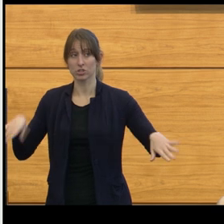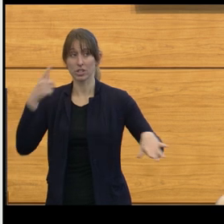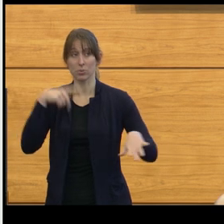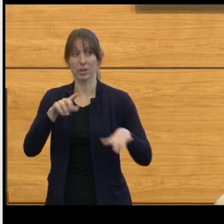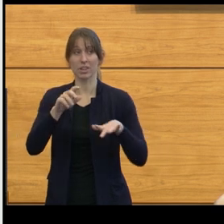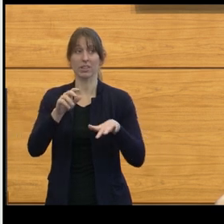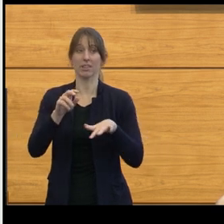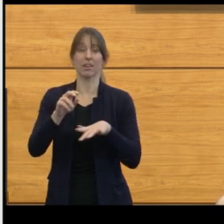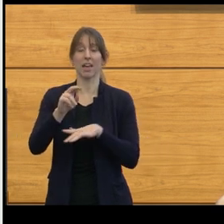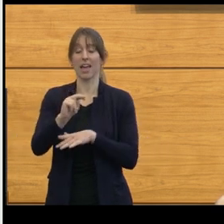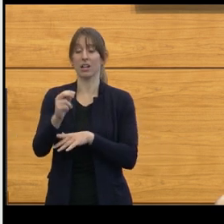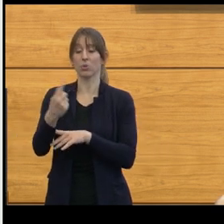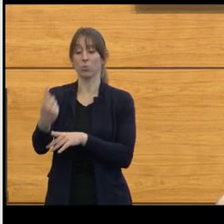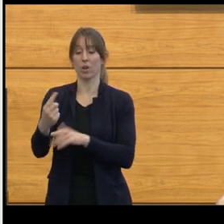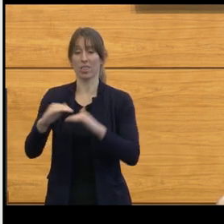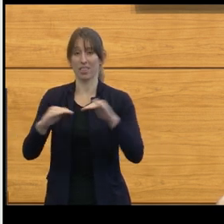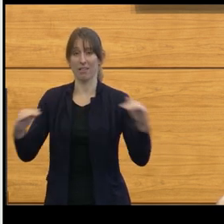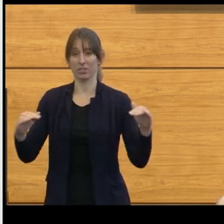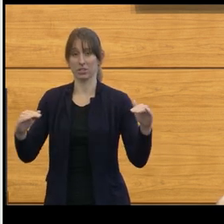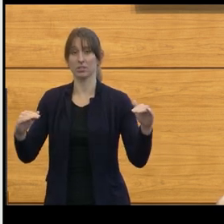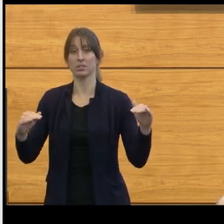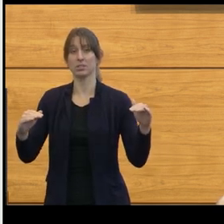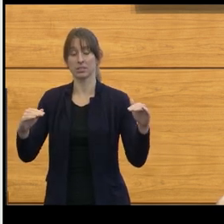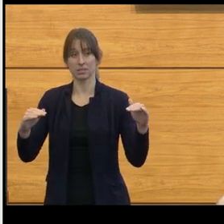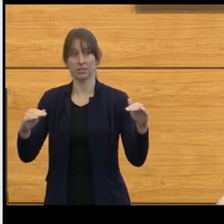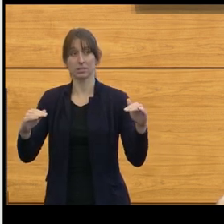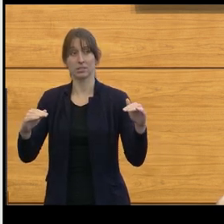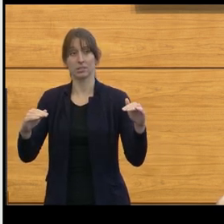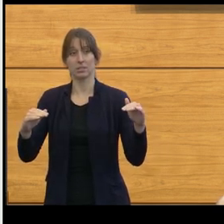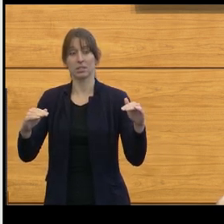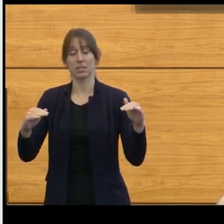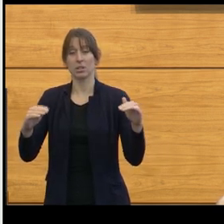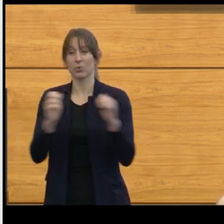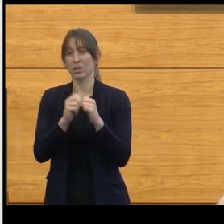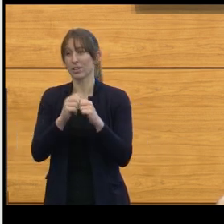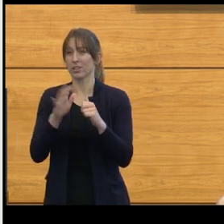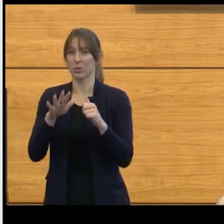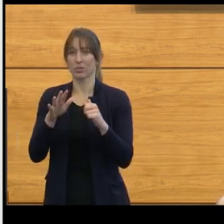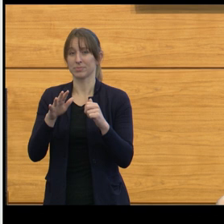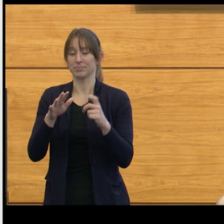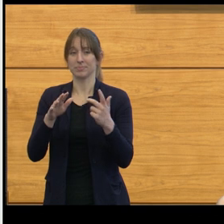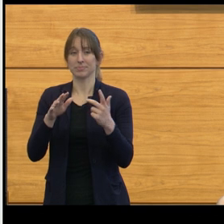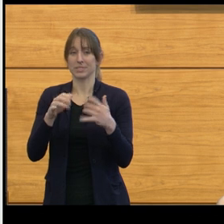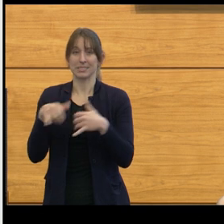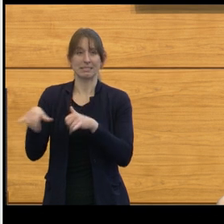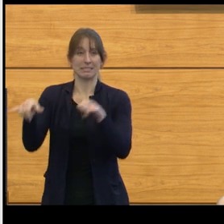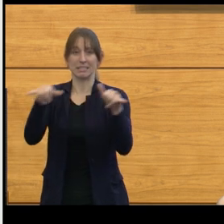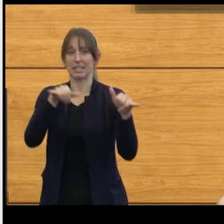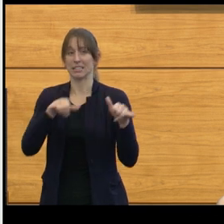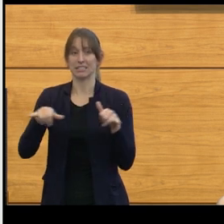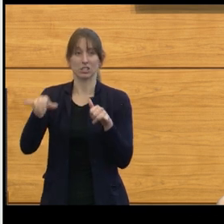of metastasis and a typical medulloblastoma was somewhere on the order of 35 to 40%.